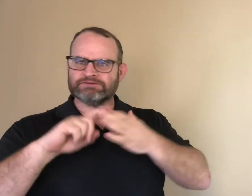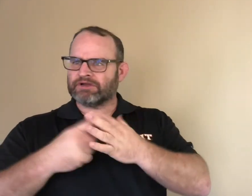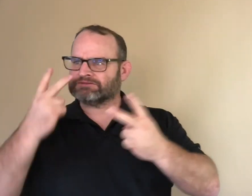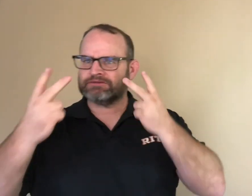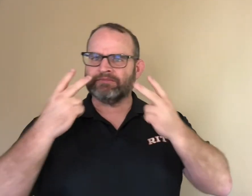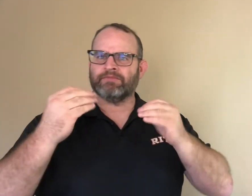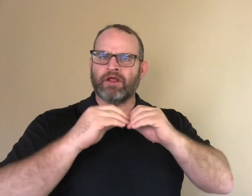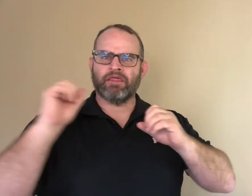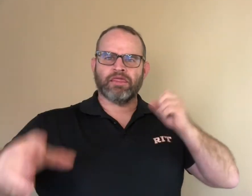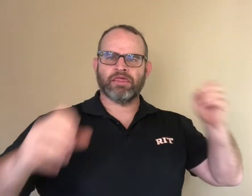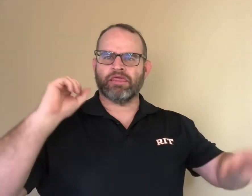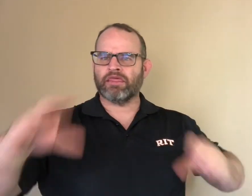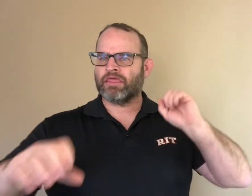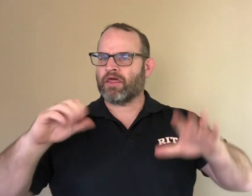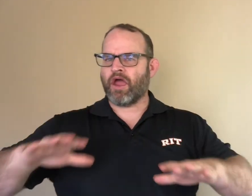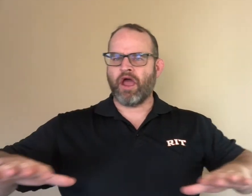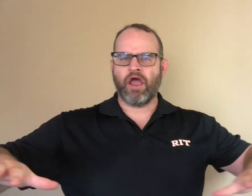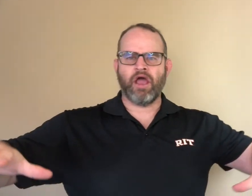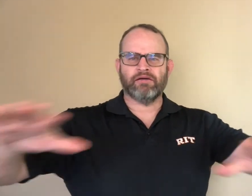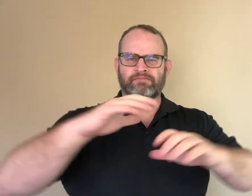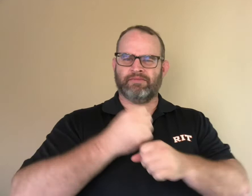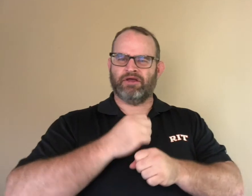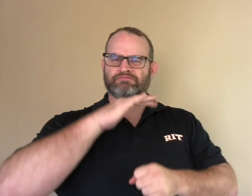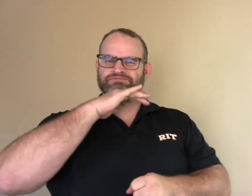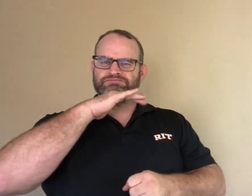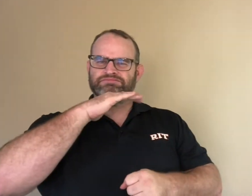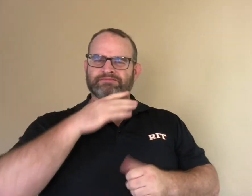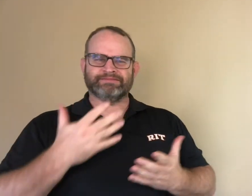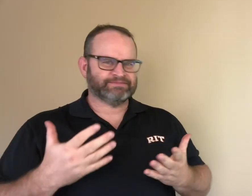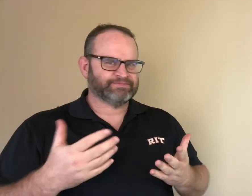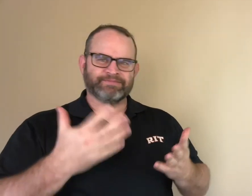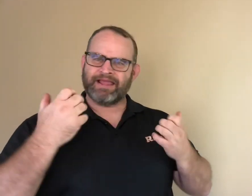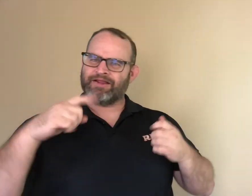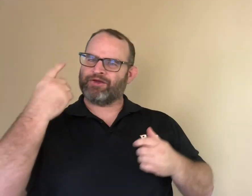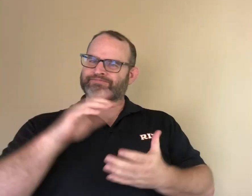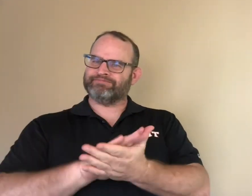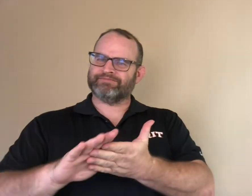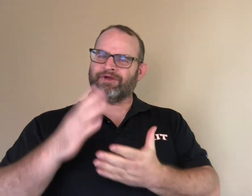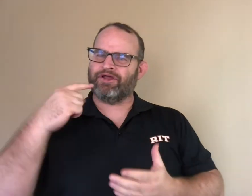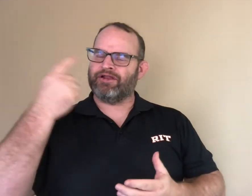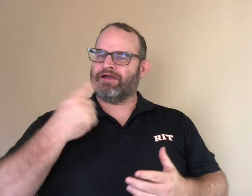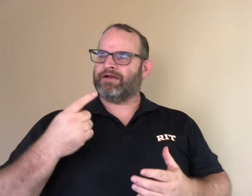She wants her hometown to look clean and beautiful. She also wants people in the town to be happy. She feels that people are sad, because they are making rubbish without care. She wants to solve that.